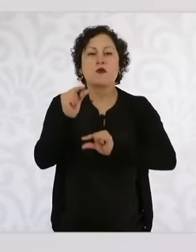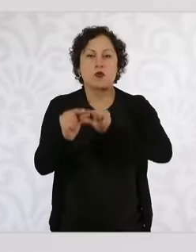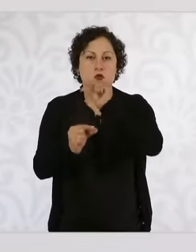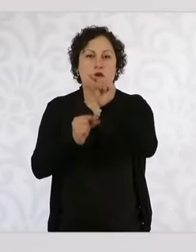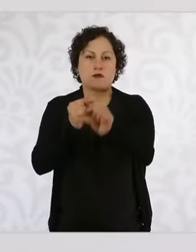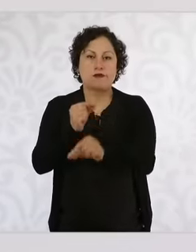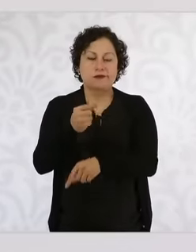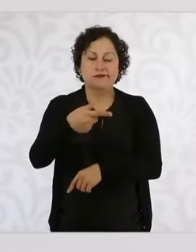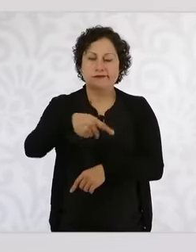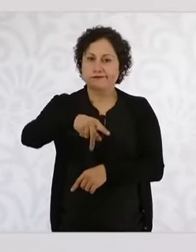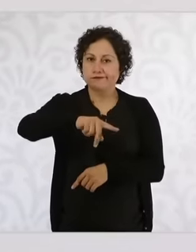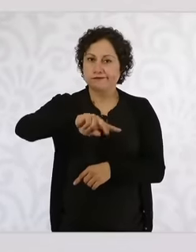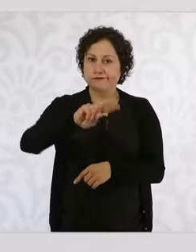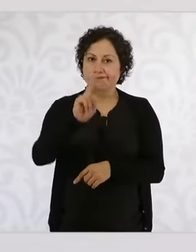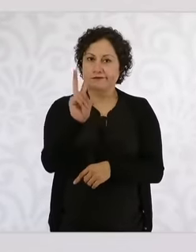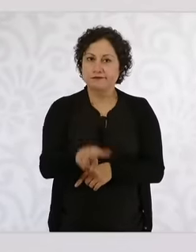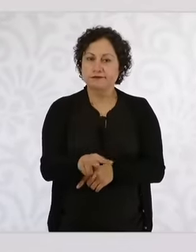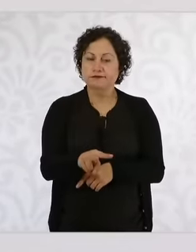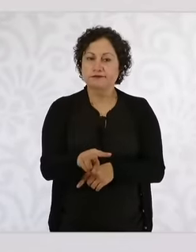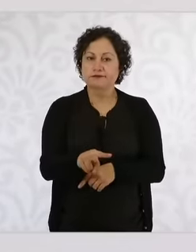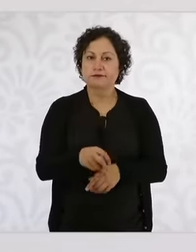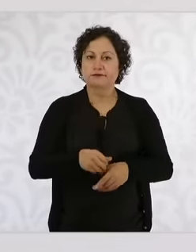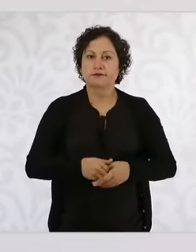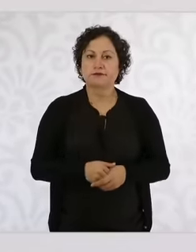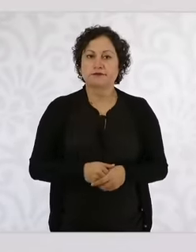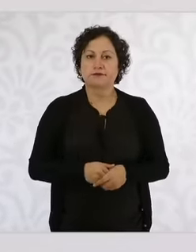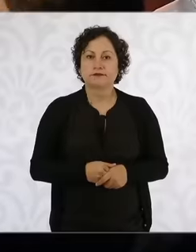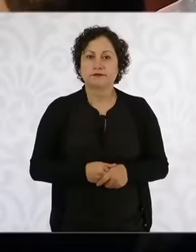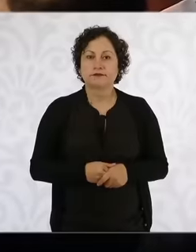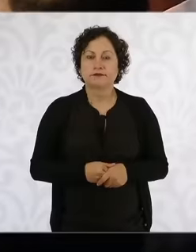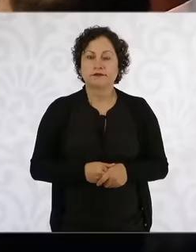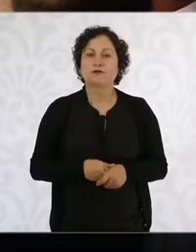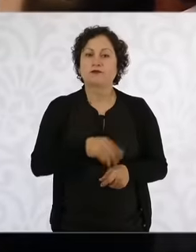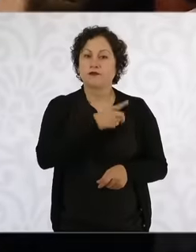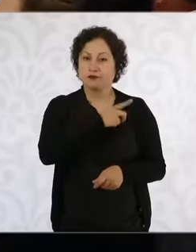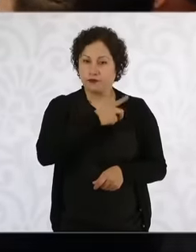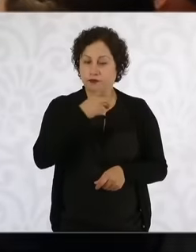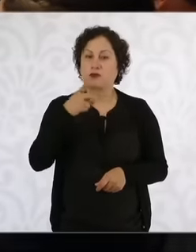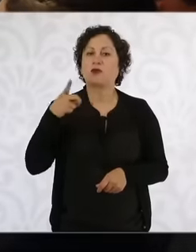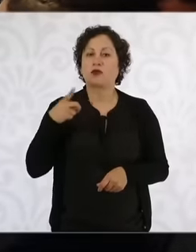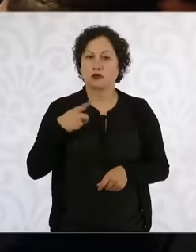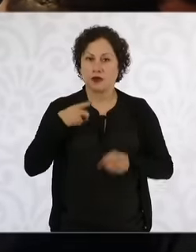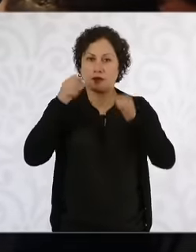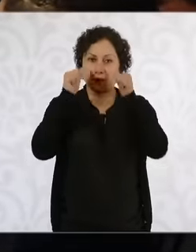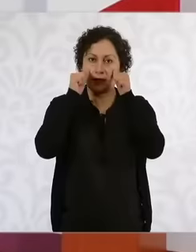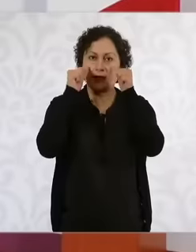eh it has to be a part of attention to the causes